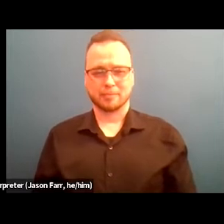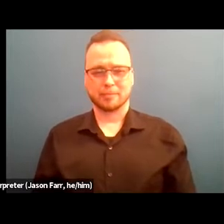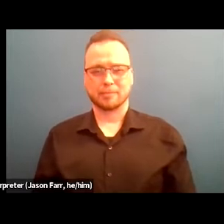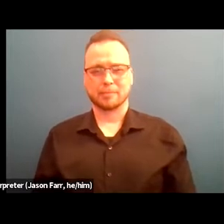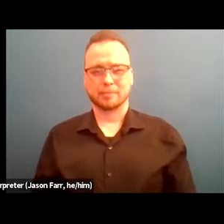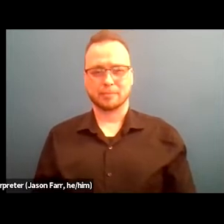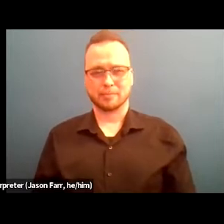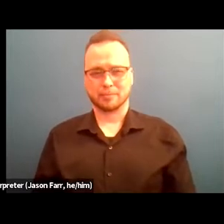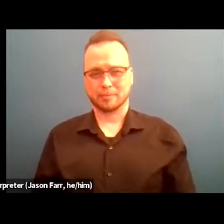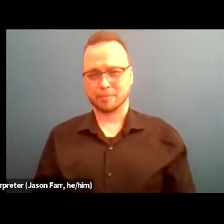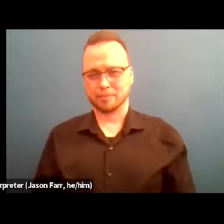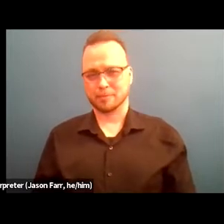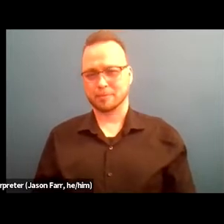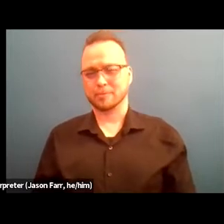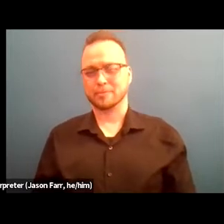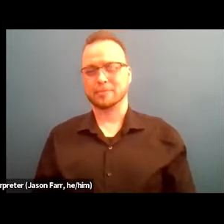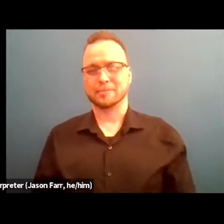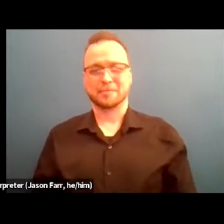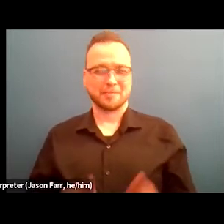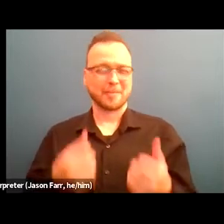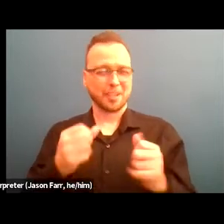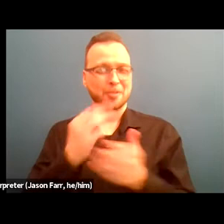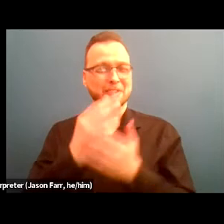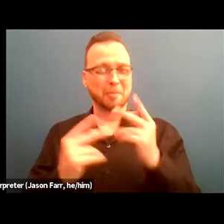It's like we still have responses trickLing in.